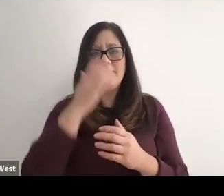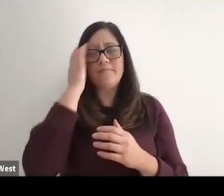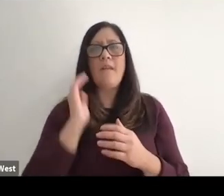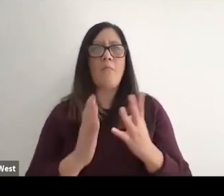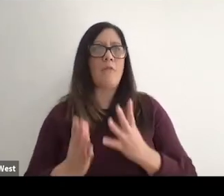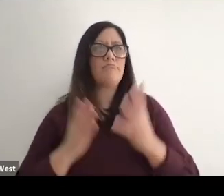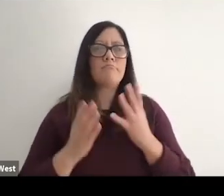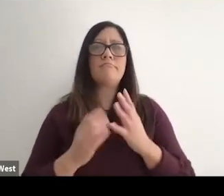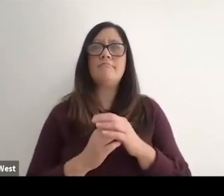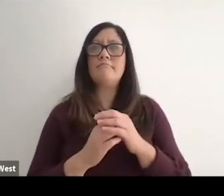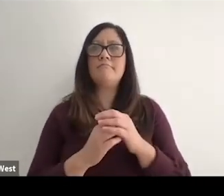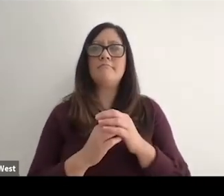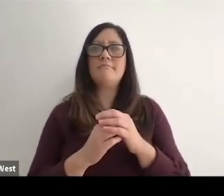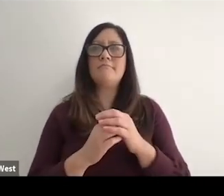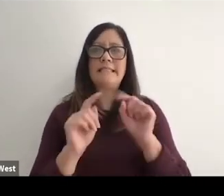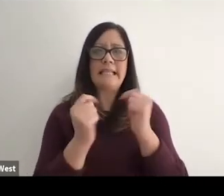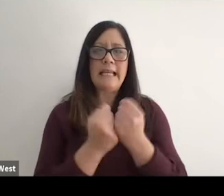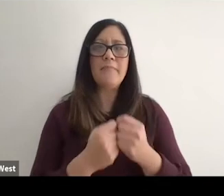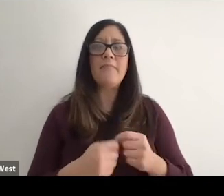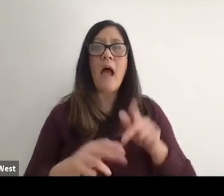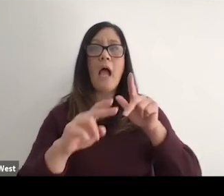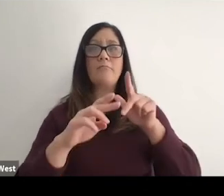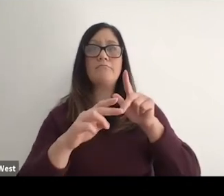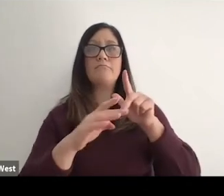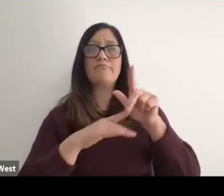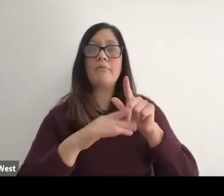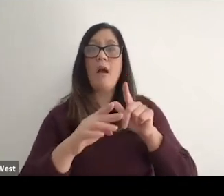program, track and field team, and I go across this hurdle. I land awkwardly.